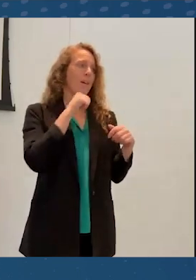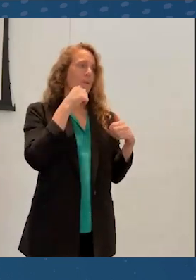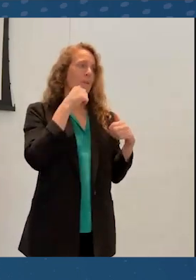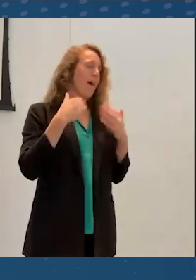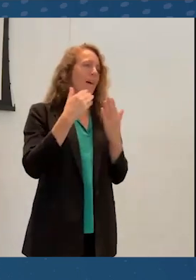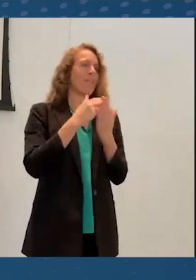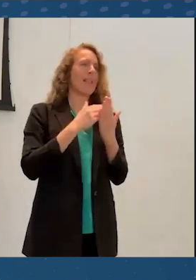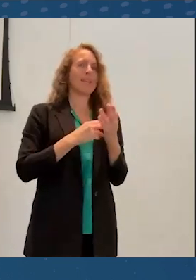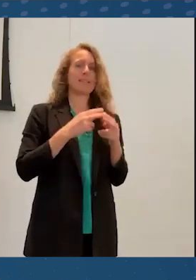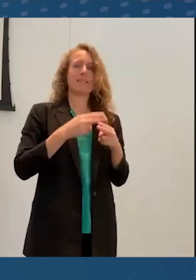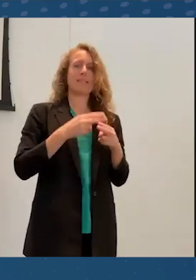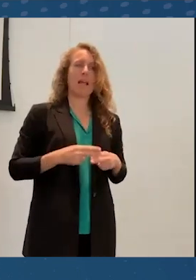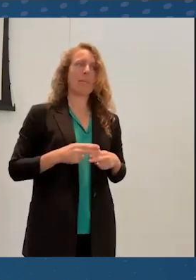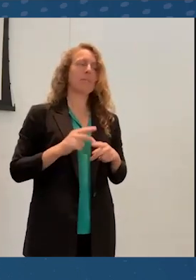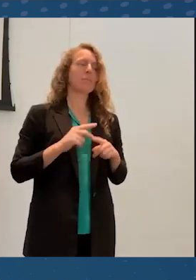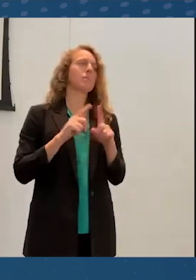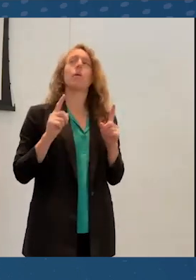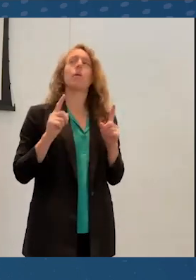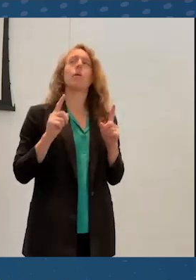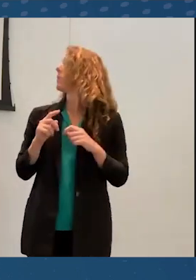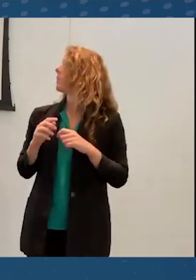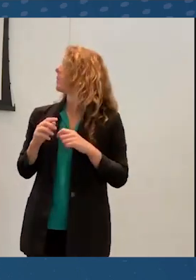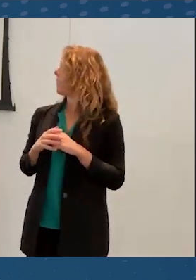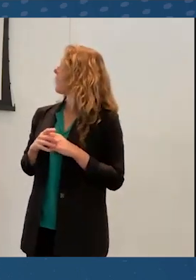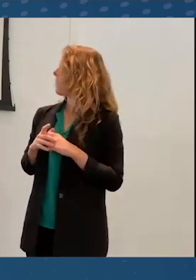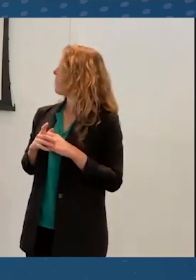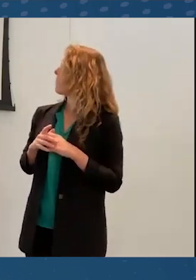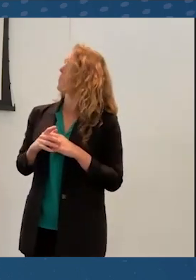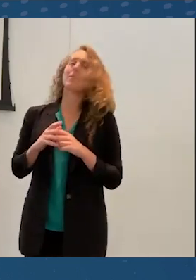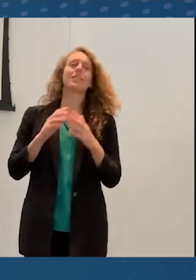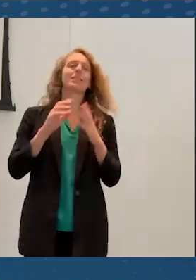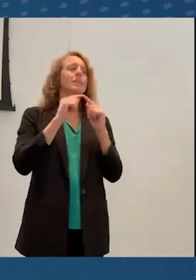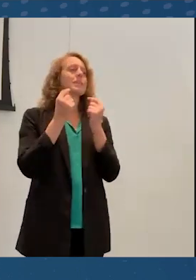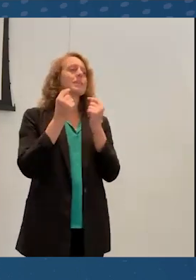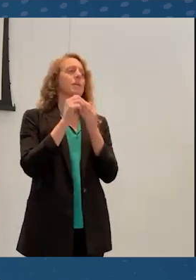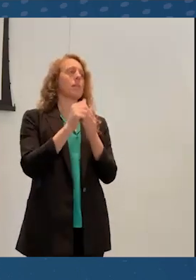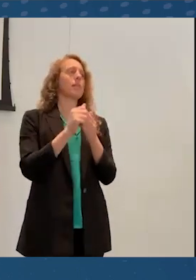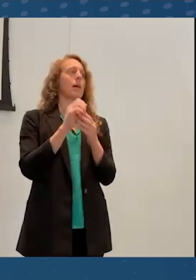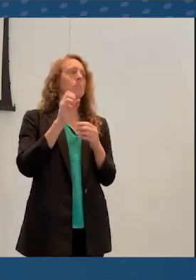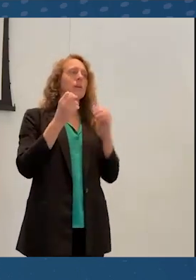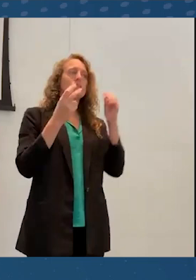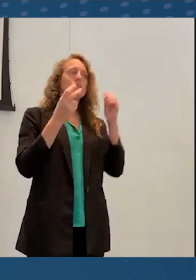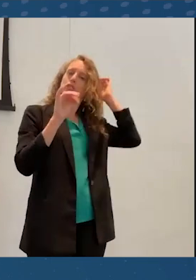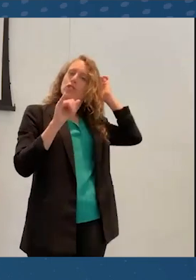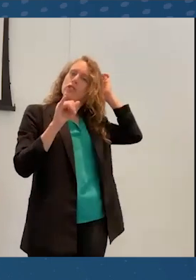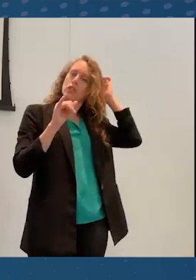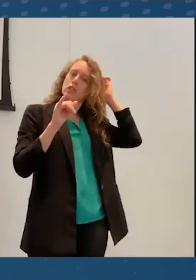but in particular, the team led by Shari Azenkot for the making